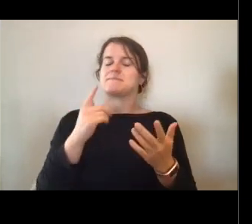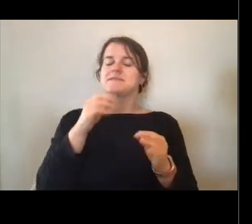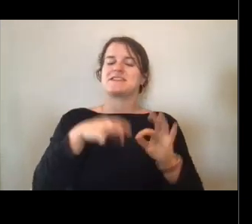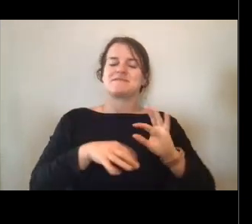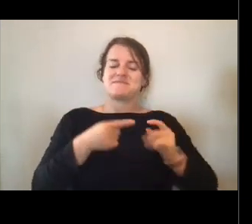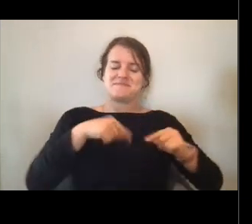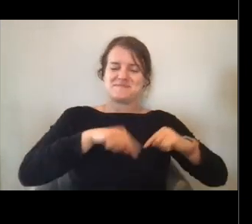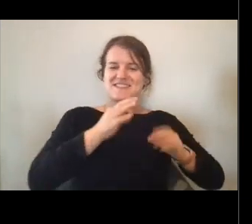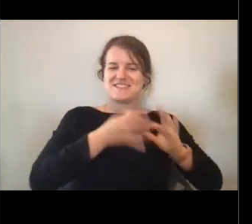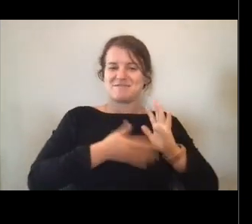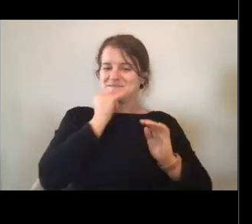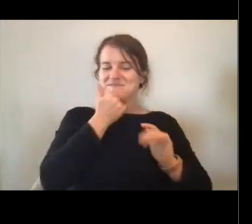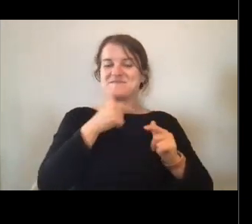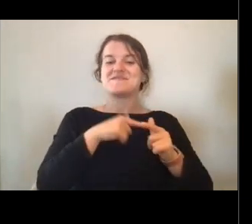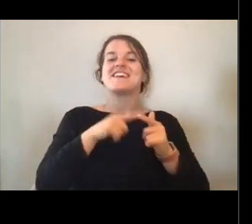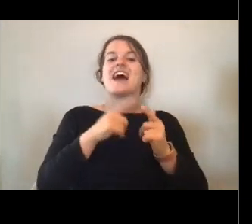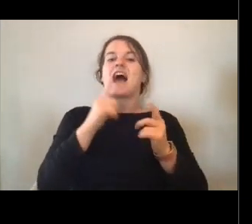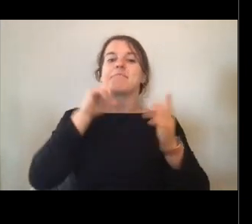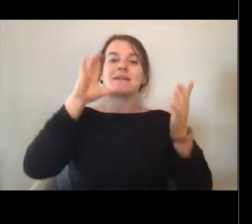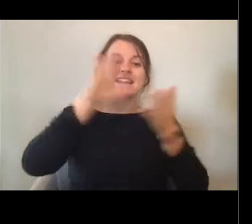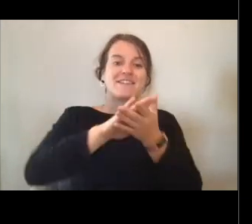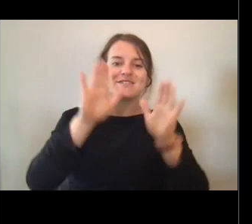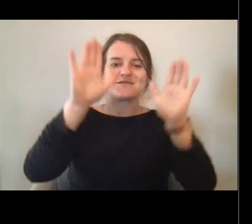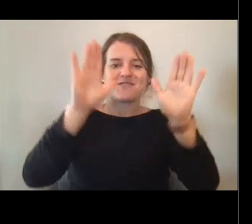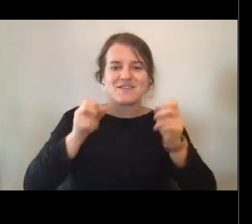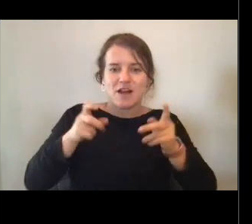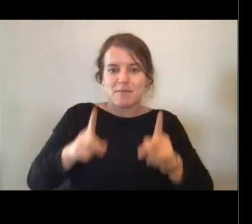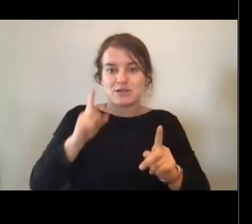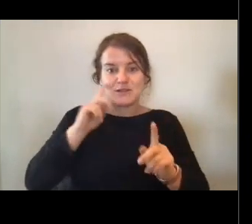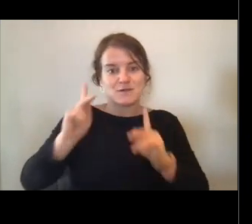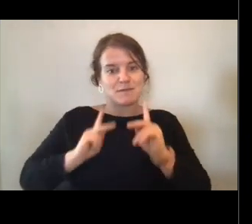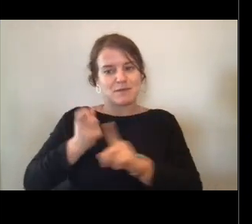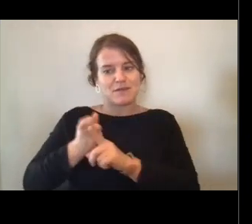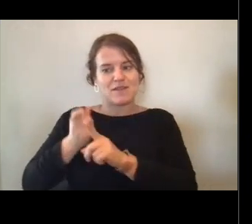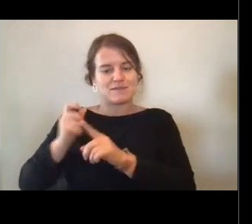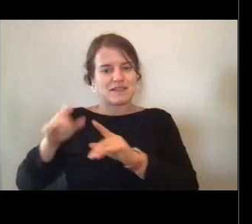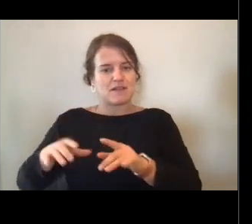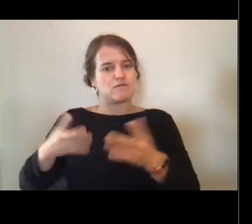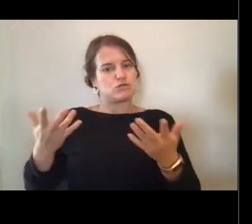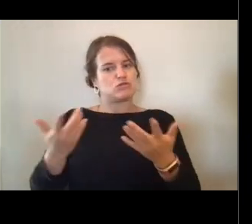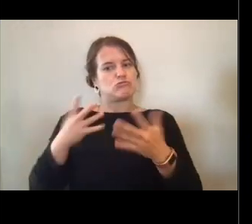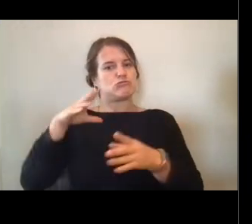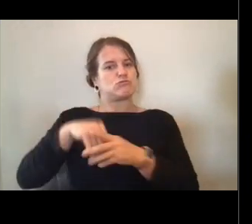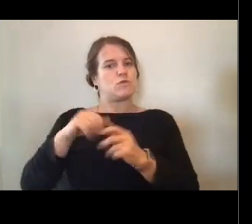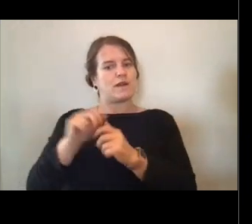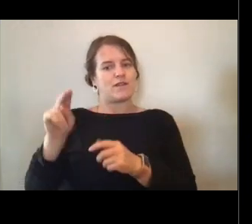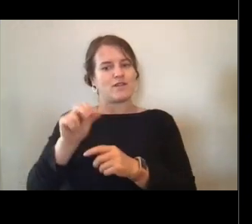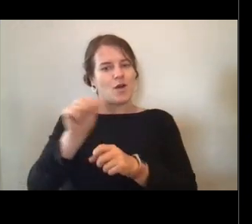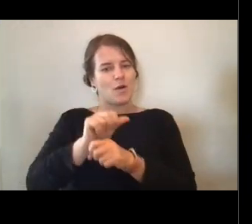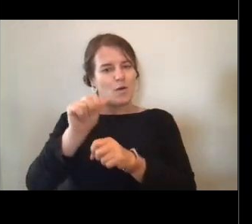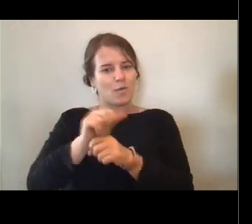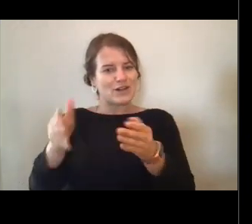whether it's a NOAA ship or another type of research ship. And for all of you, if you have any questions